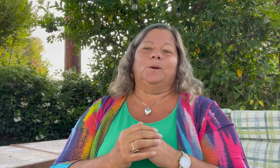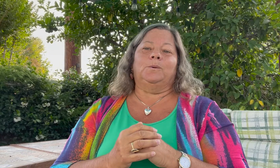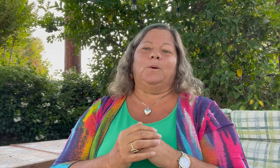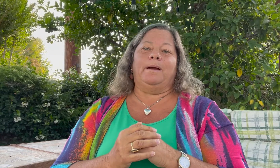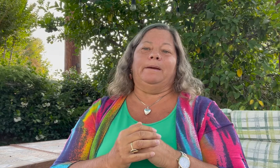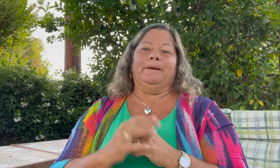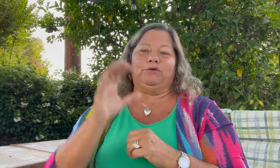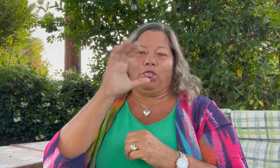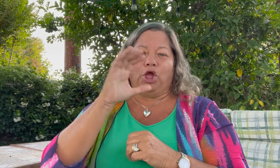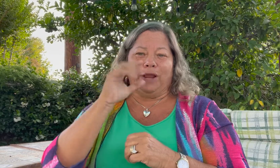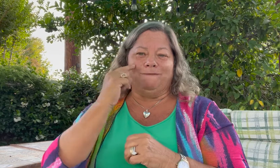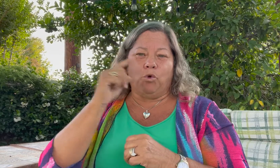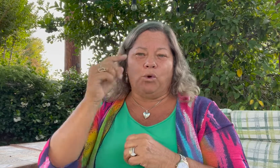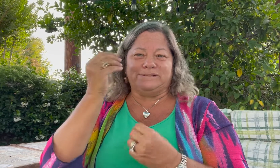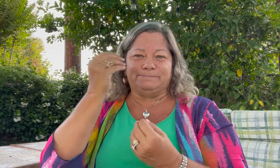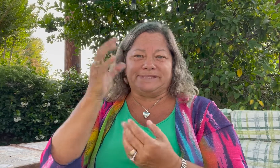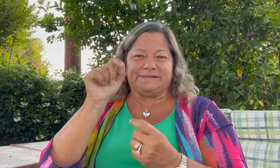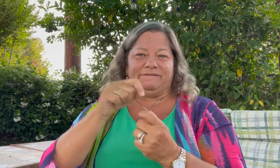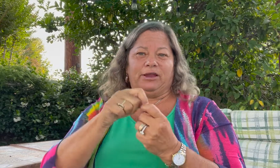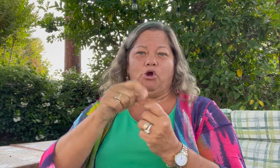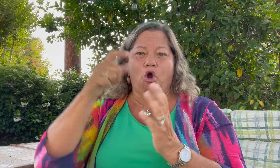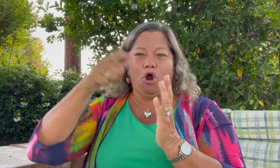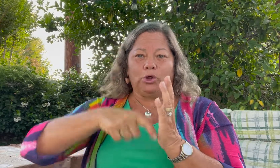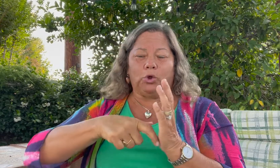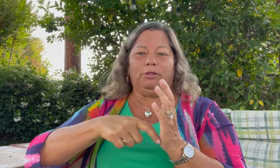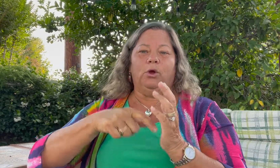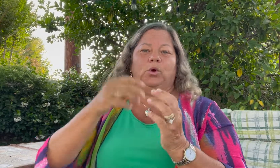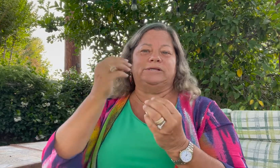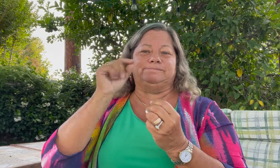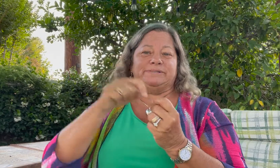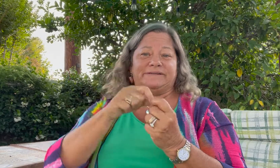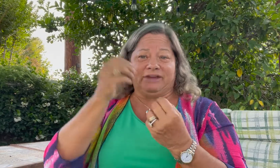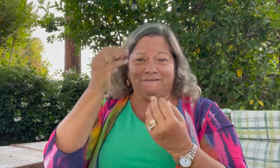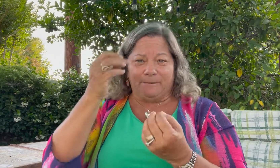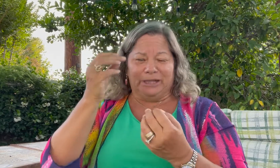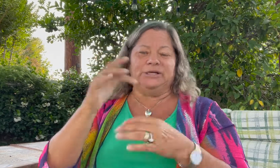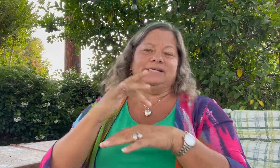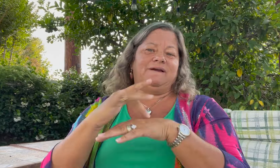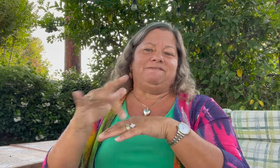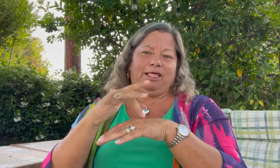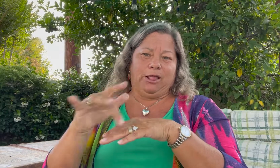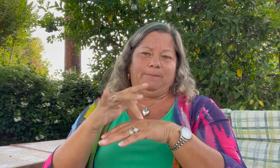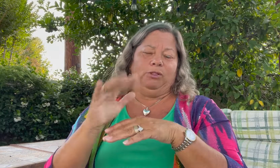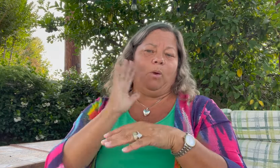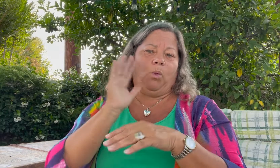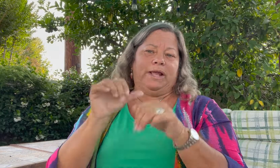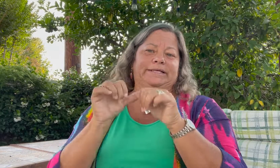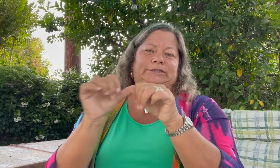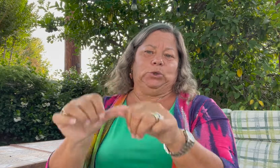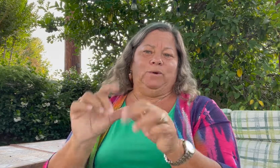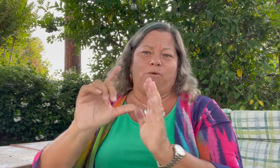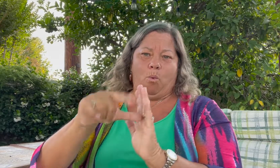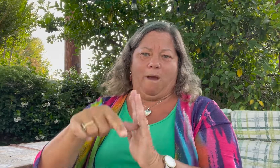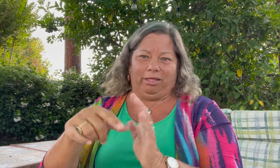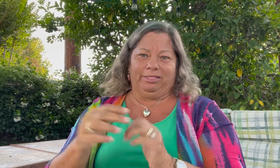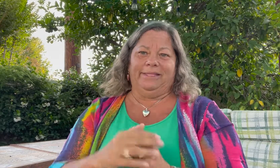So if you are looking for information about a specific article or event, it will still be available online for a while.